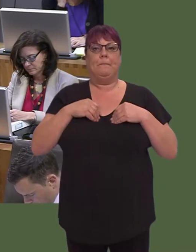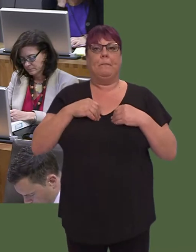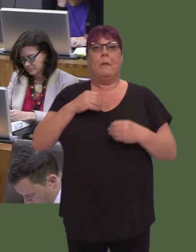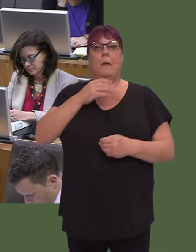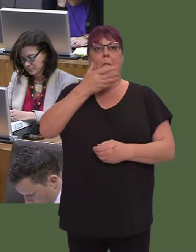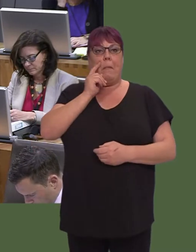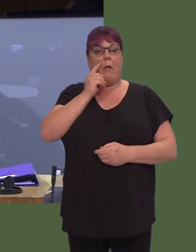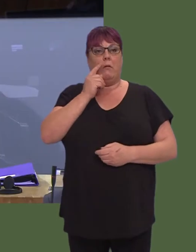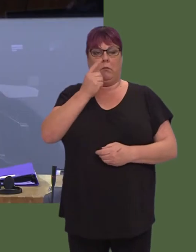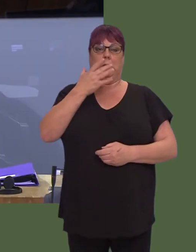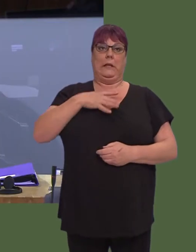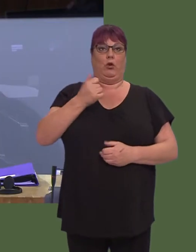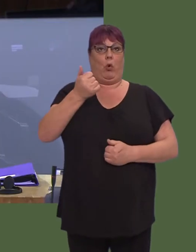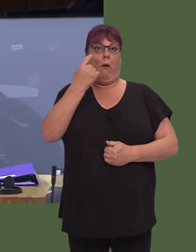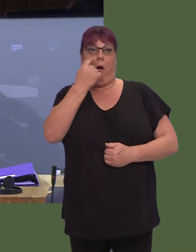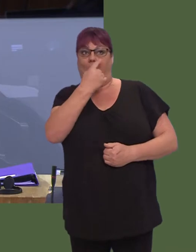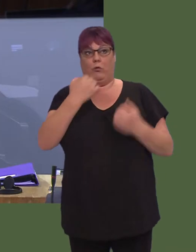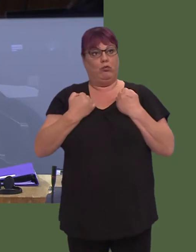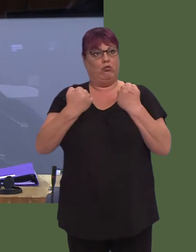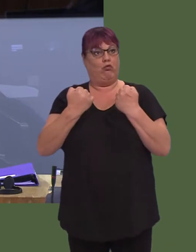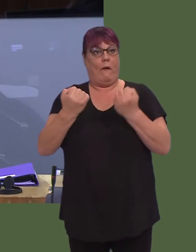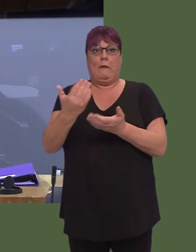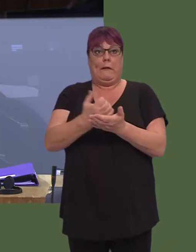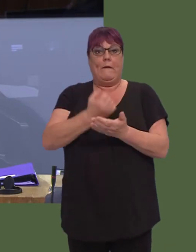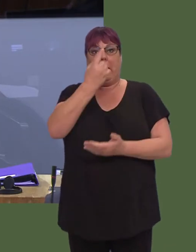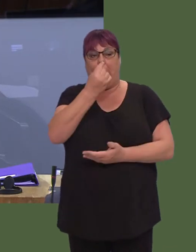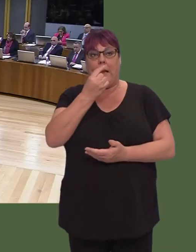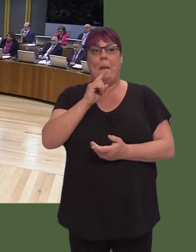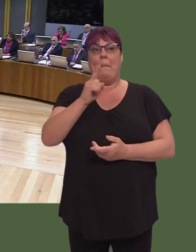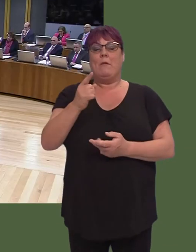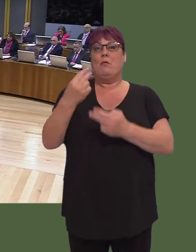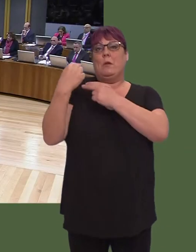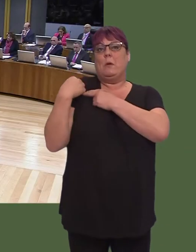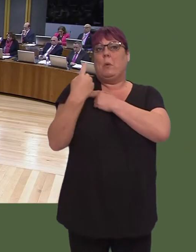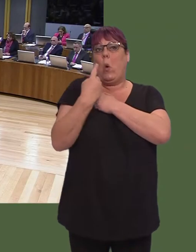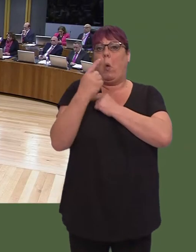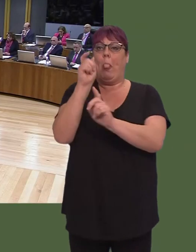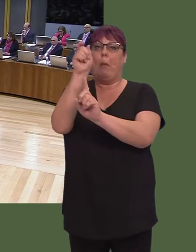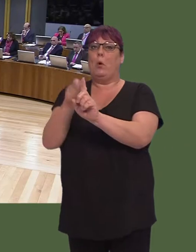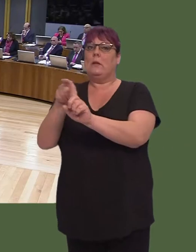able to drive, I think it is a matter of personal responsibility, and not a matter anyway, of course, that's devolved to this Assembly.